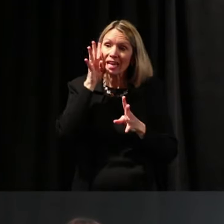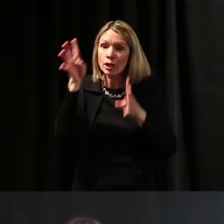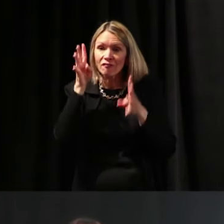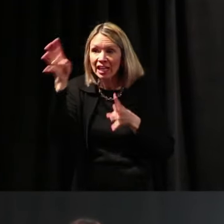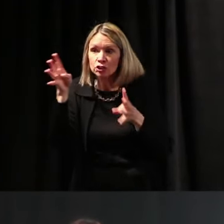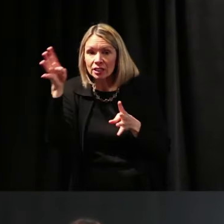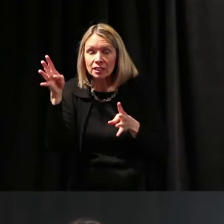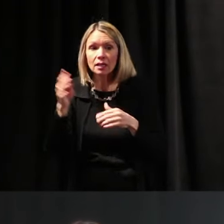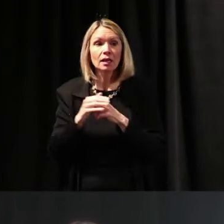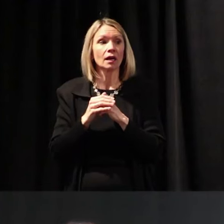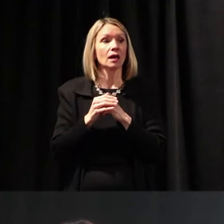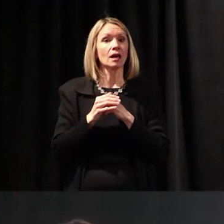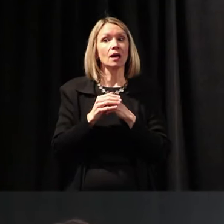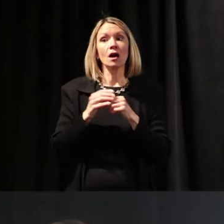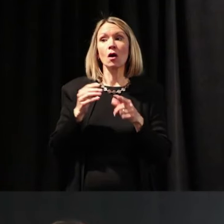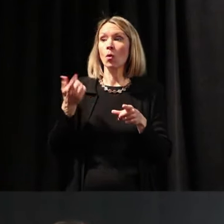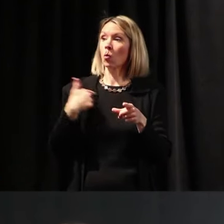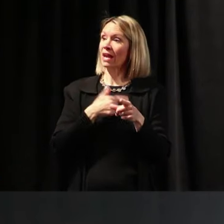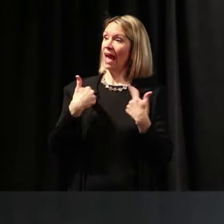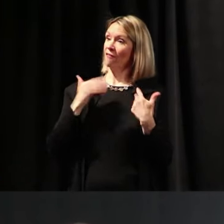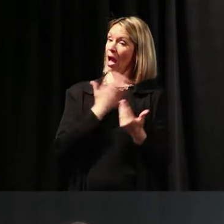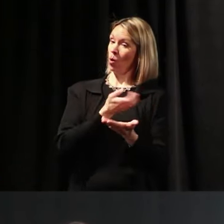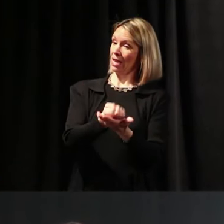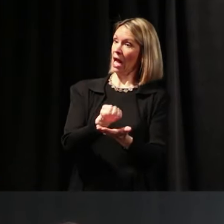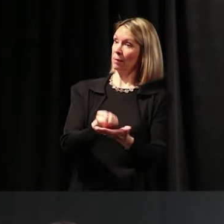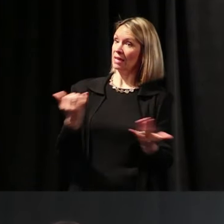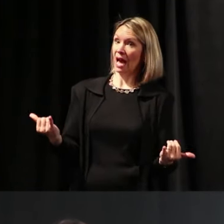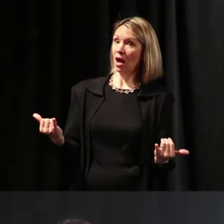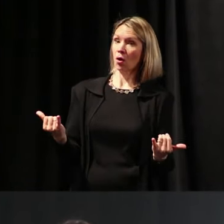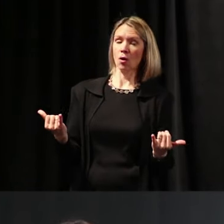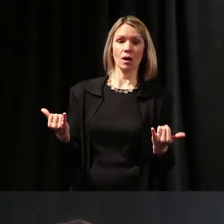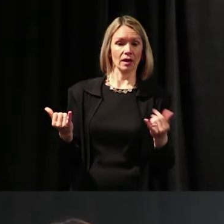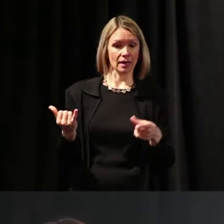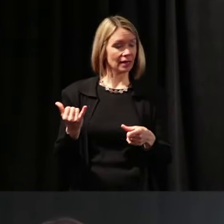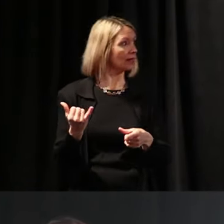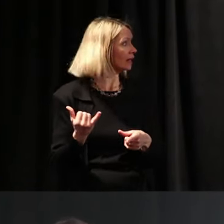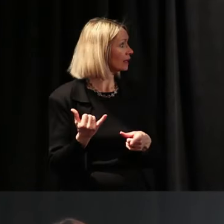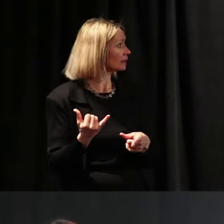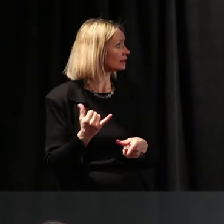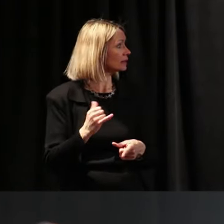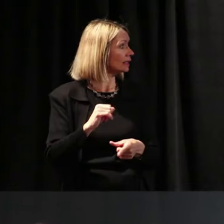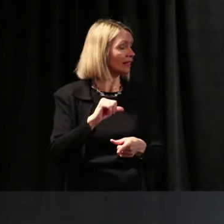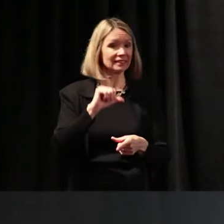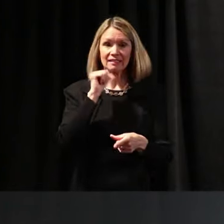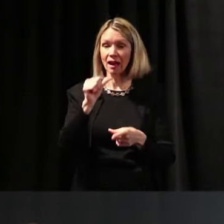we have an economy now that's knowledge based. Remember way back, we had the Industrial Age